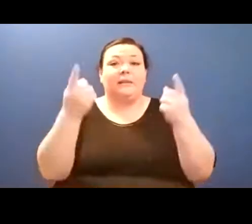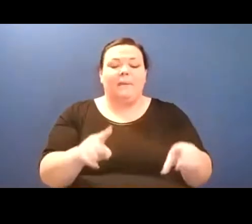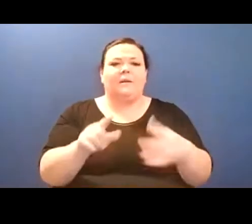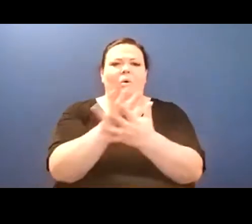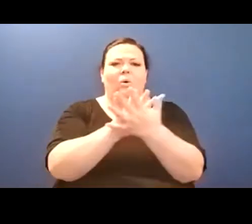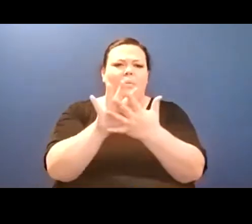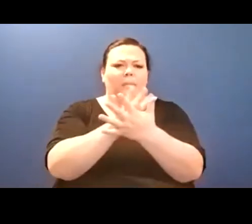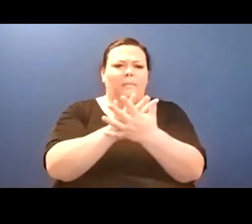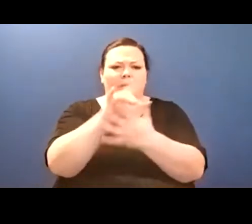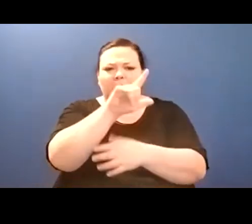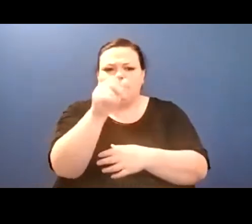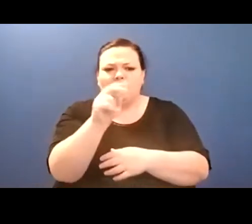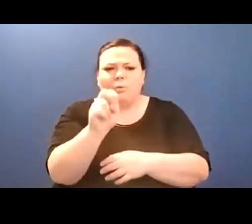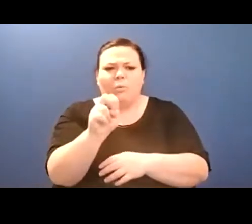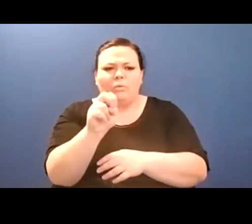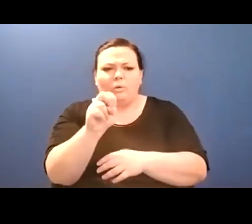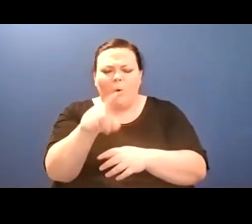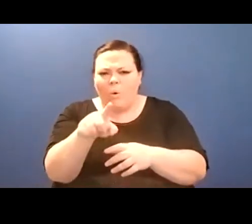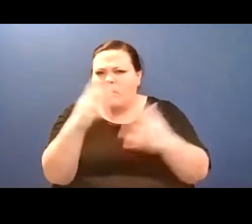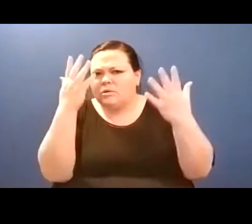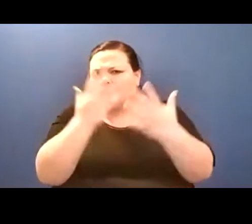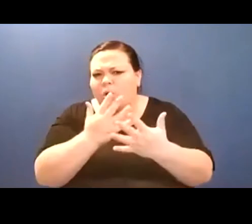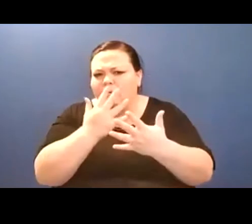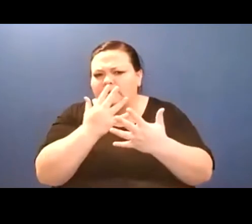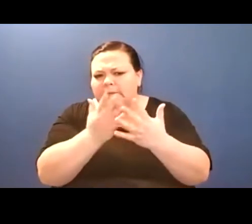just so you know, Aditi, that the best turnout we've ever had for a reading in January.